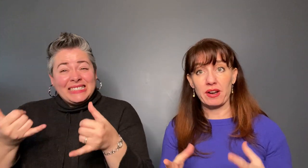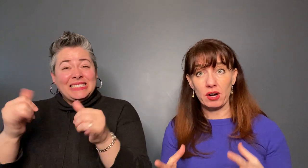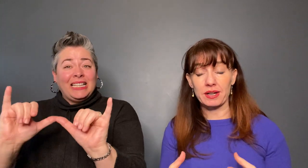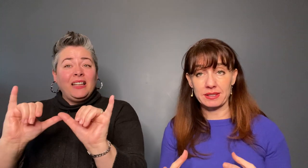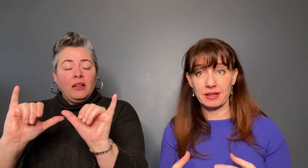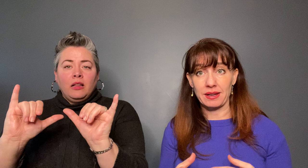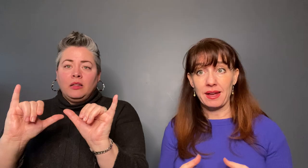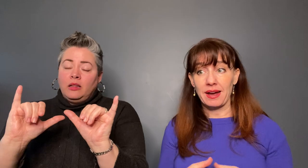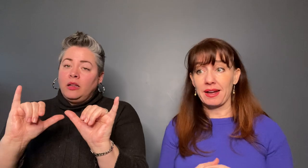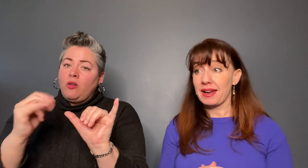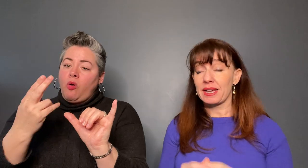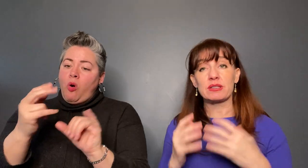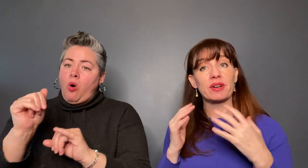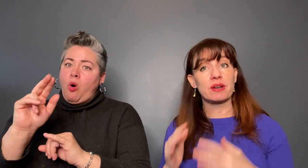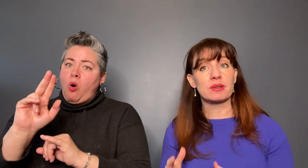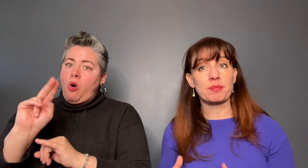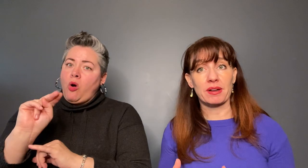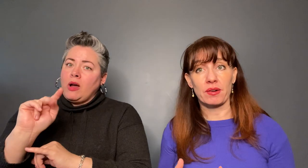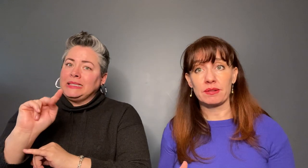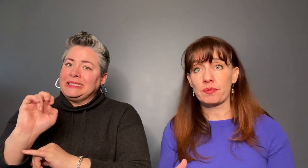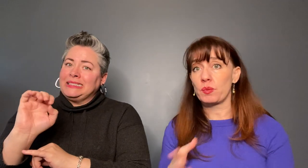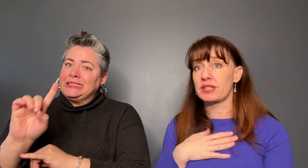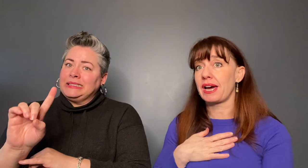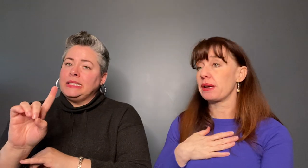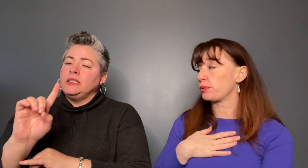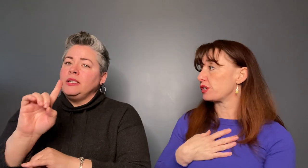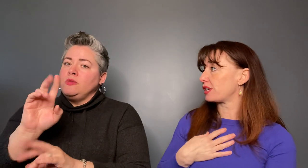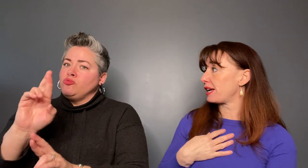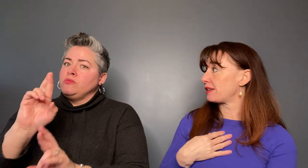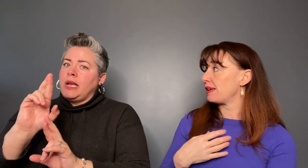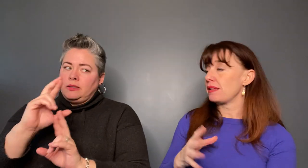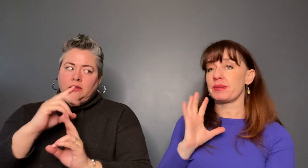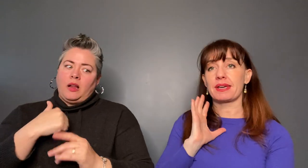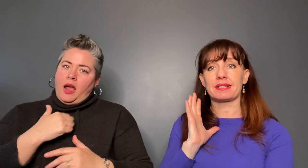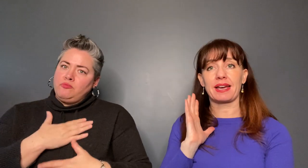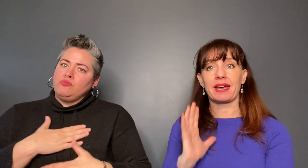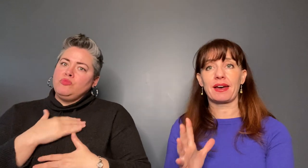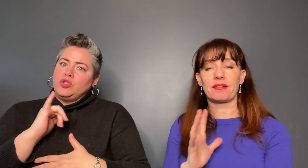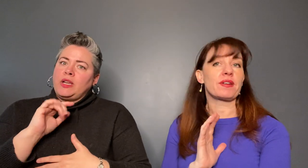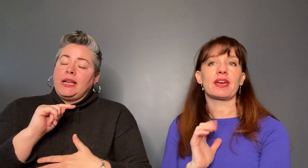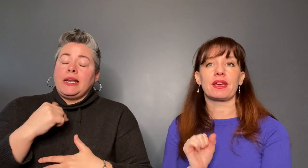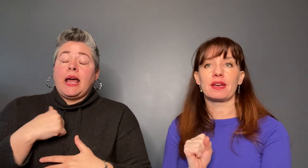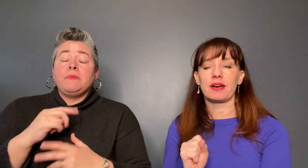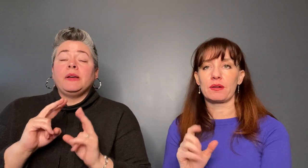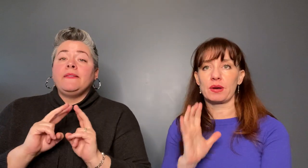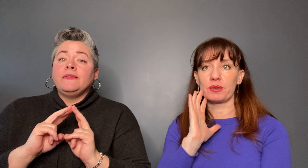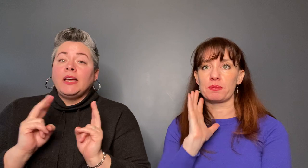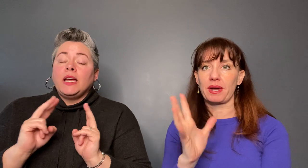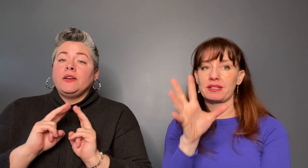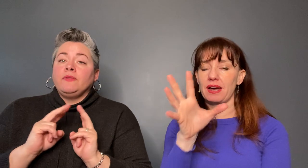content, he's very respectful which I appreciate because I have a respect of